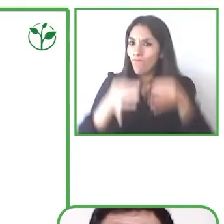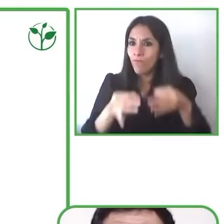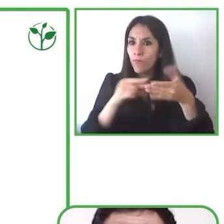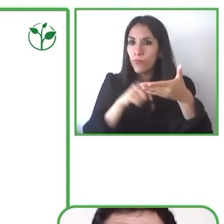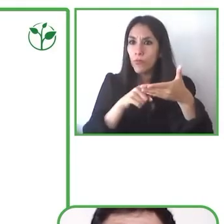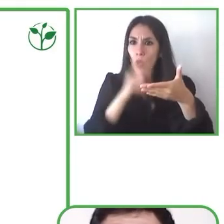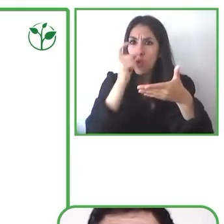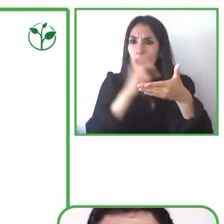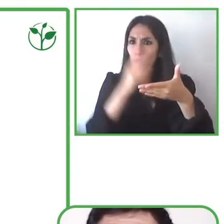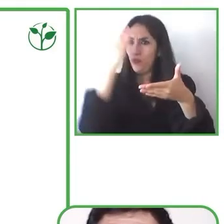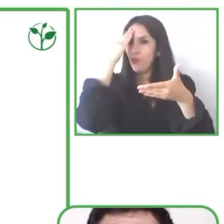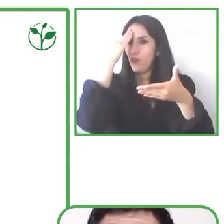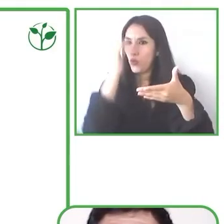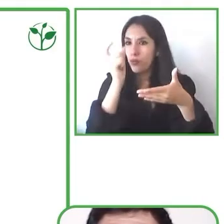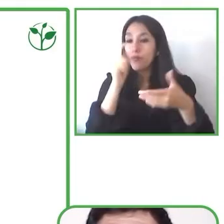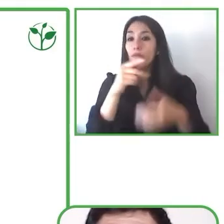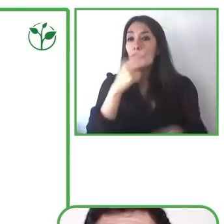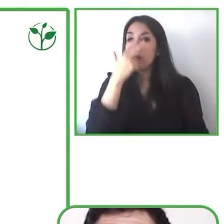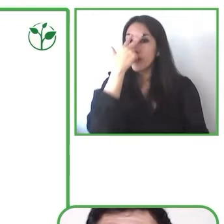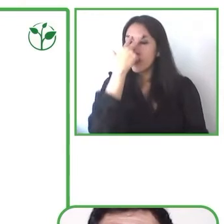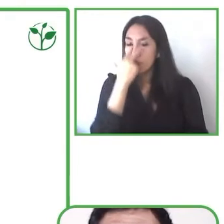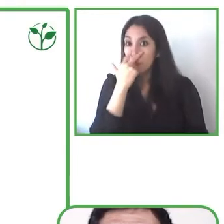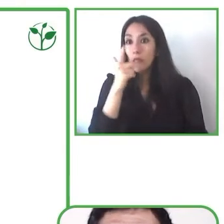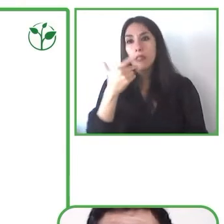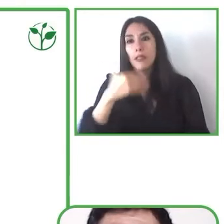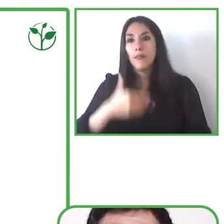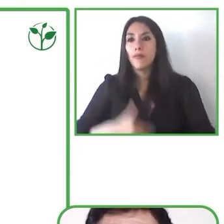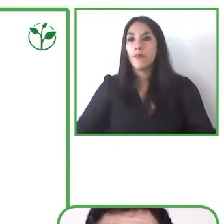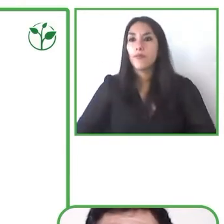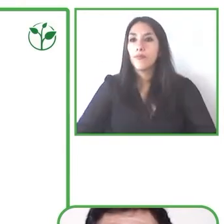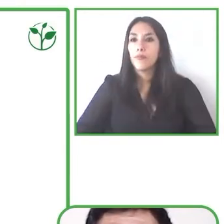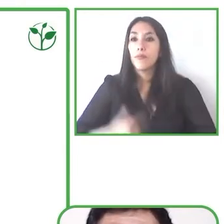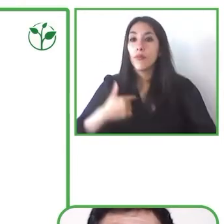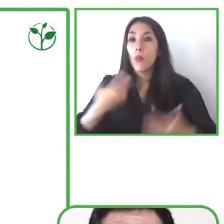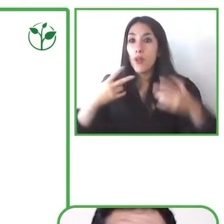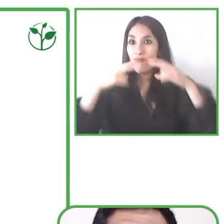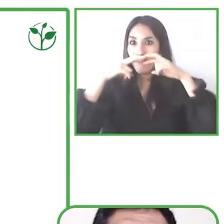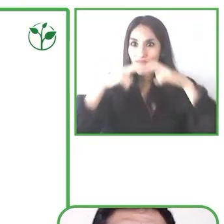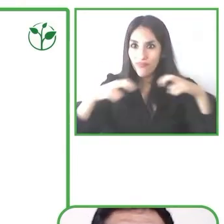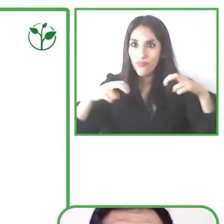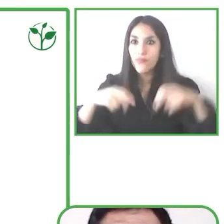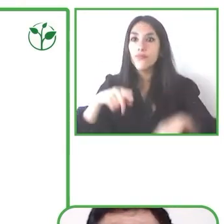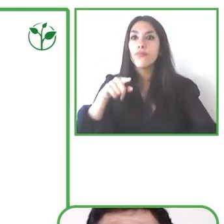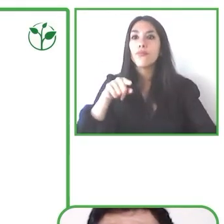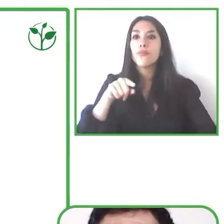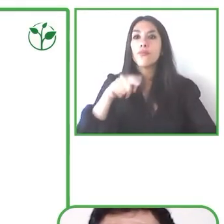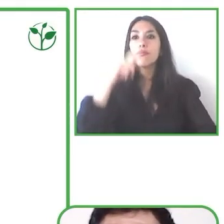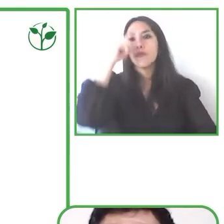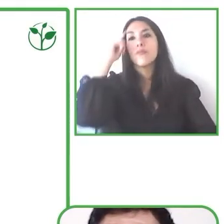similar profile. So research has shown or showed in the 1990s